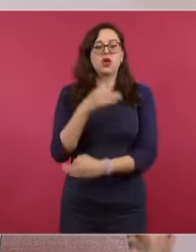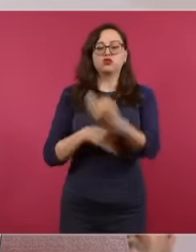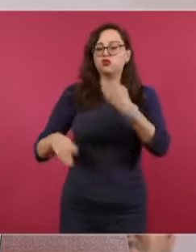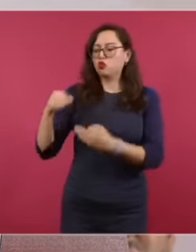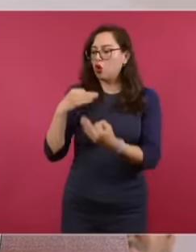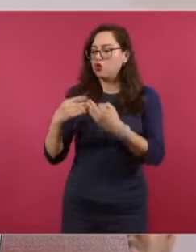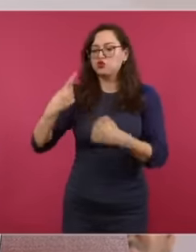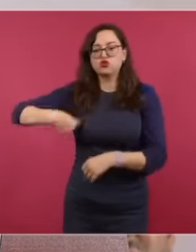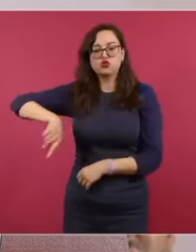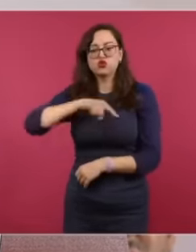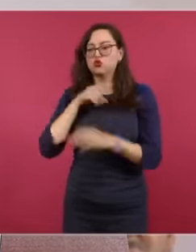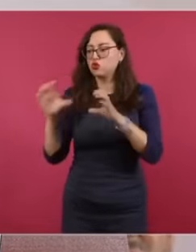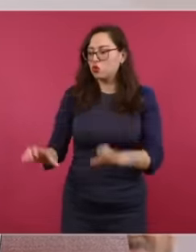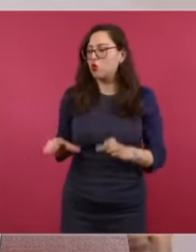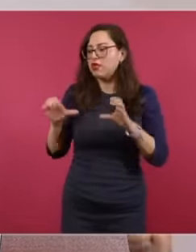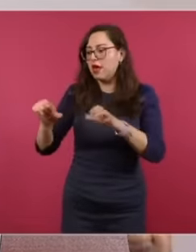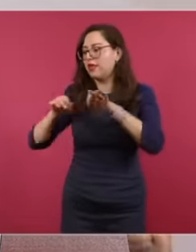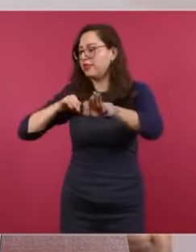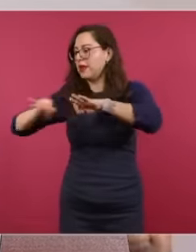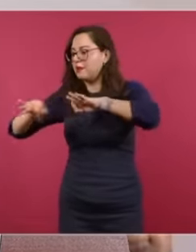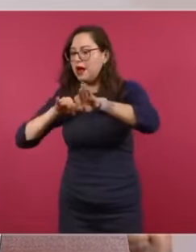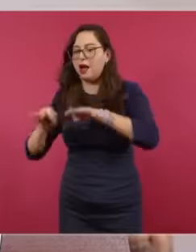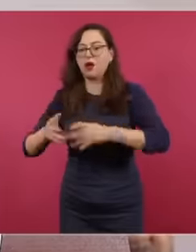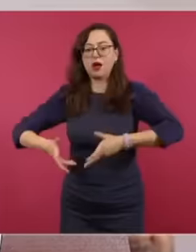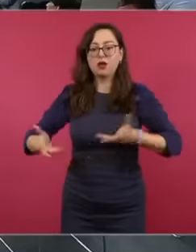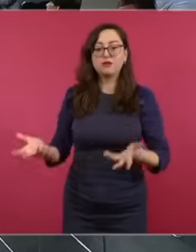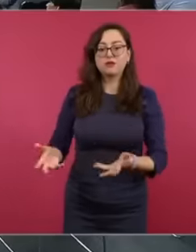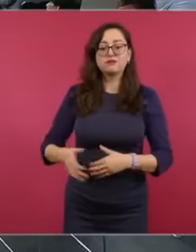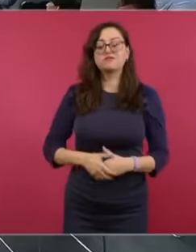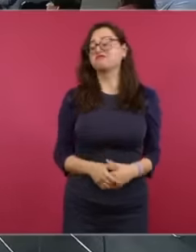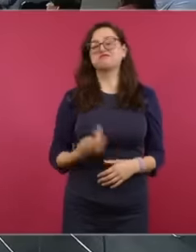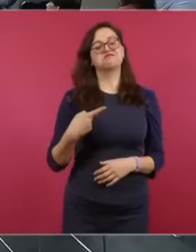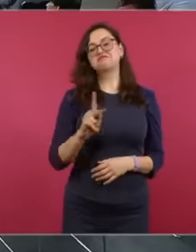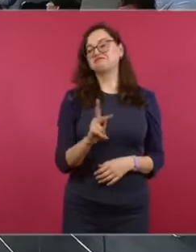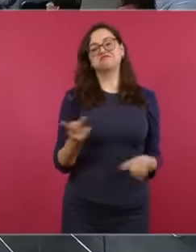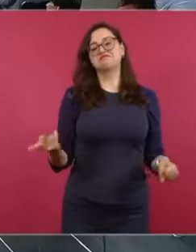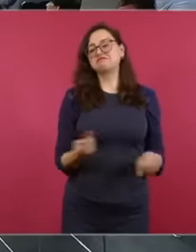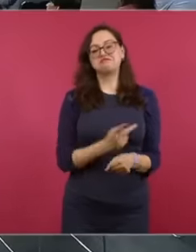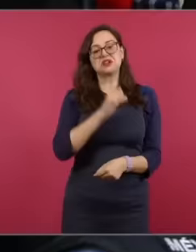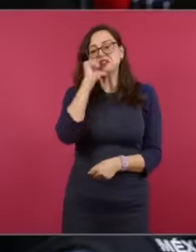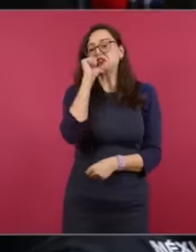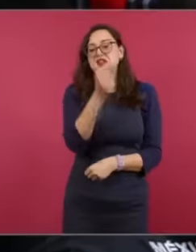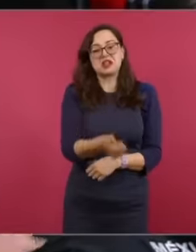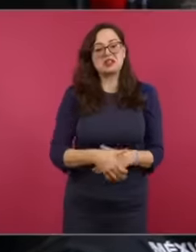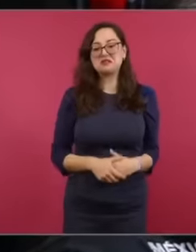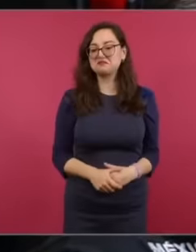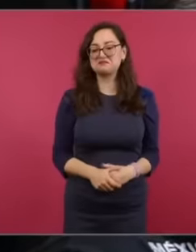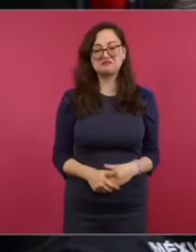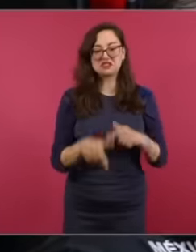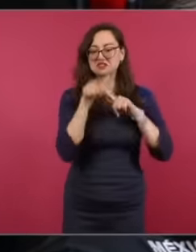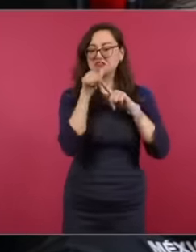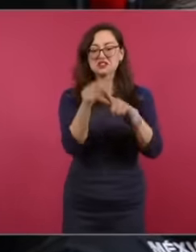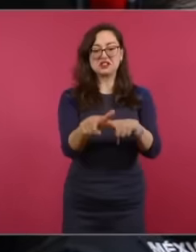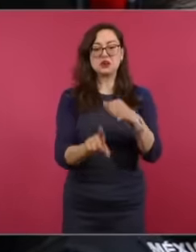. our work but it is not happening, the extortions continue. Ah, not all the time